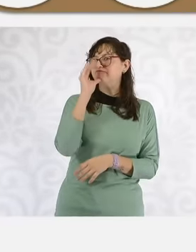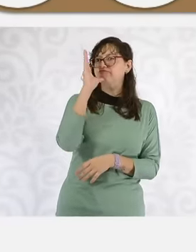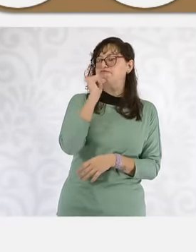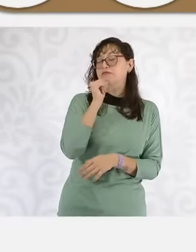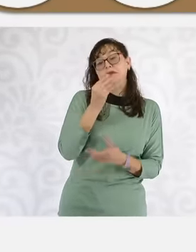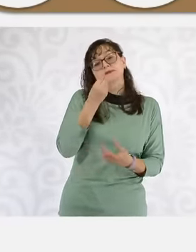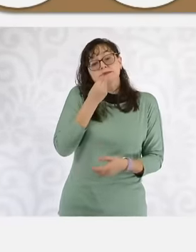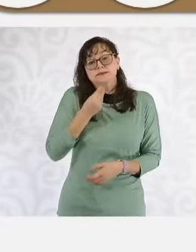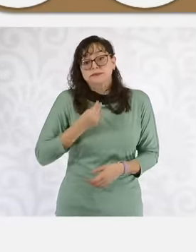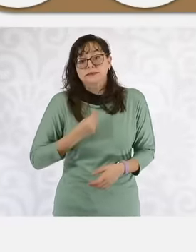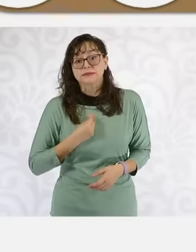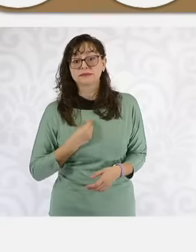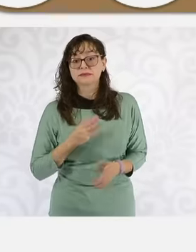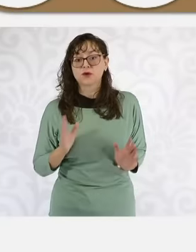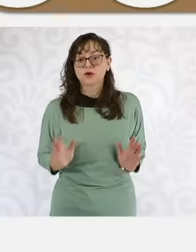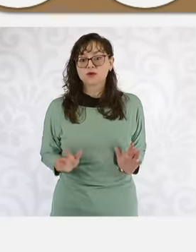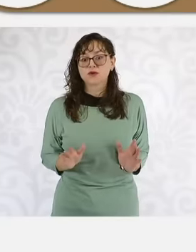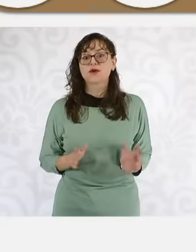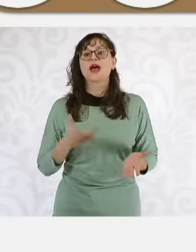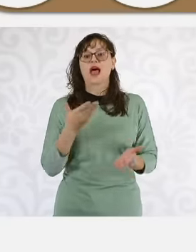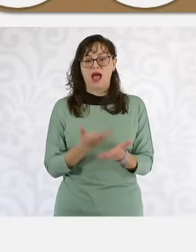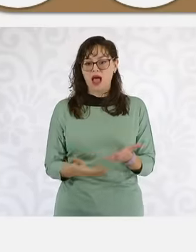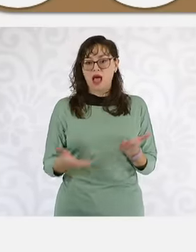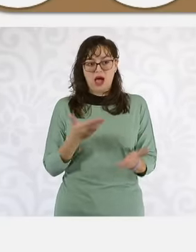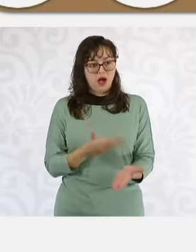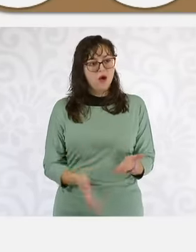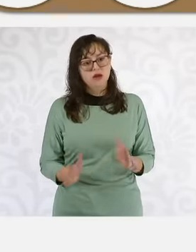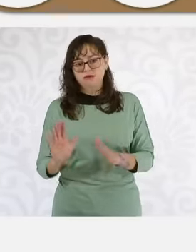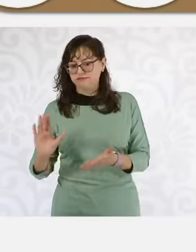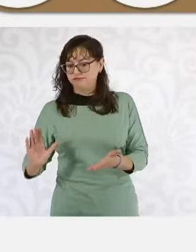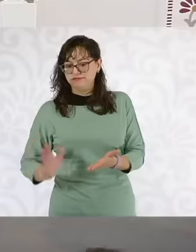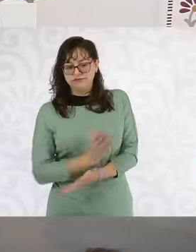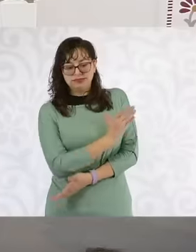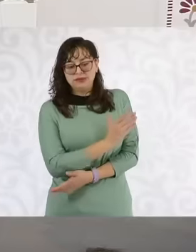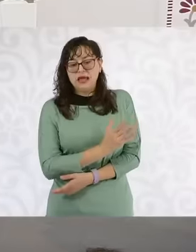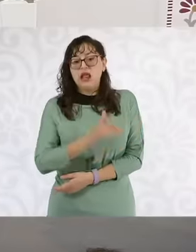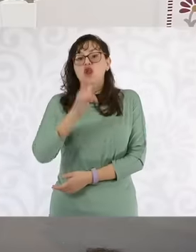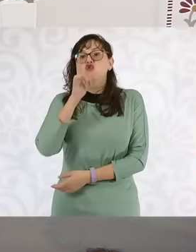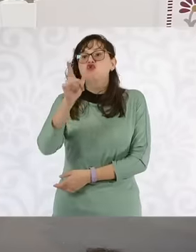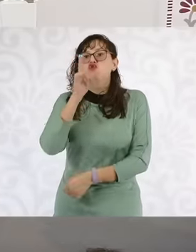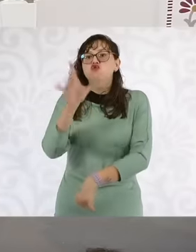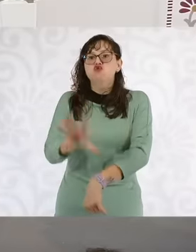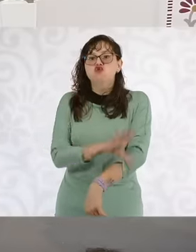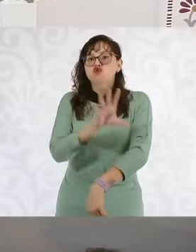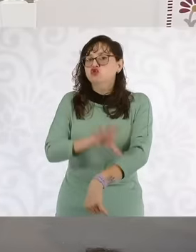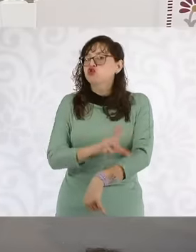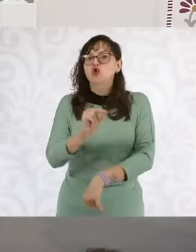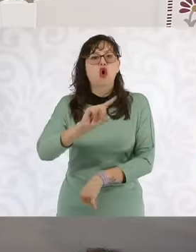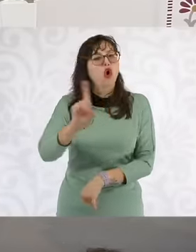here we recover the essence that this is a strategic resource for the nation and on